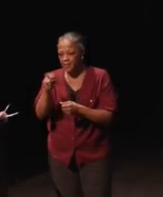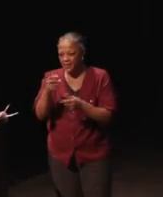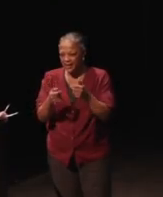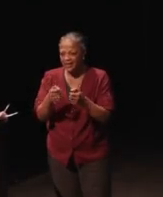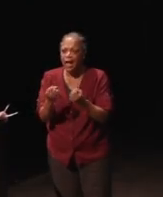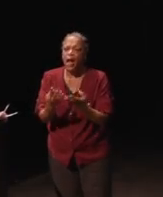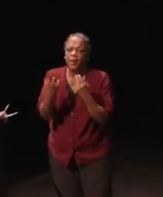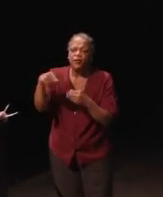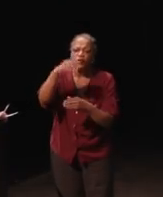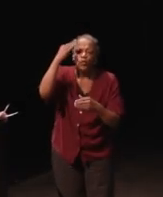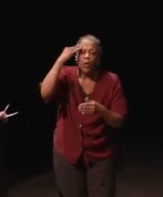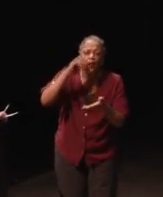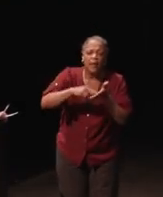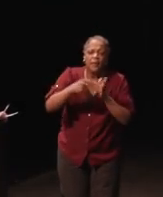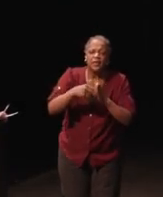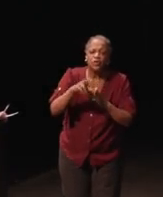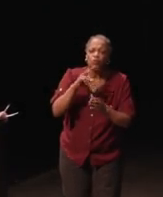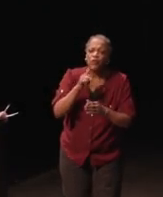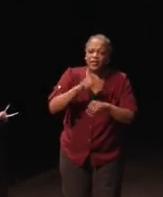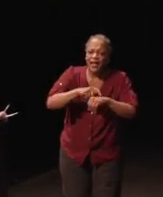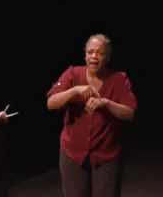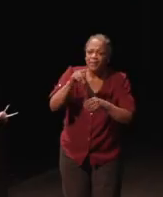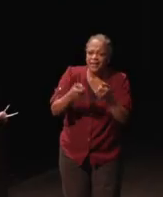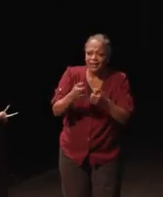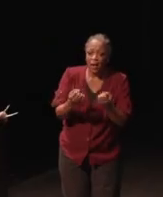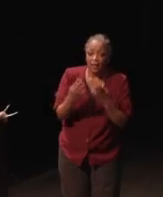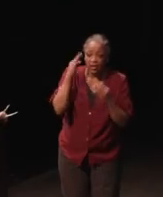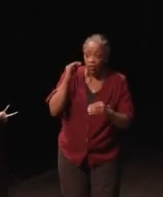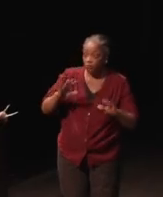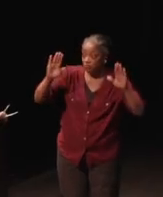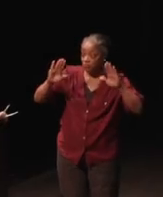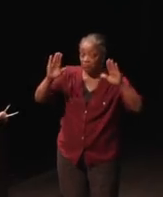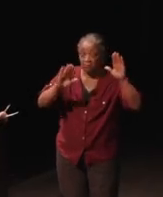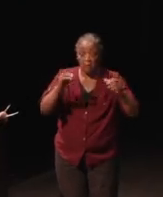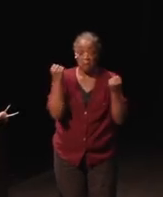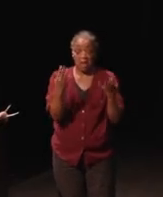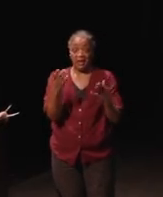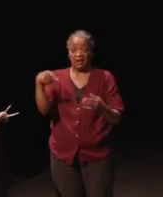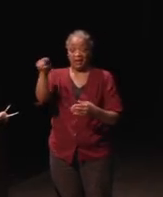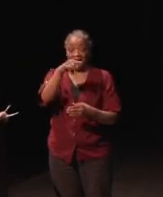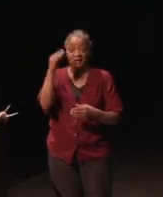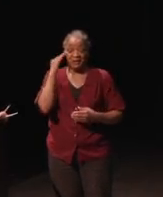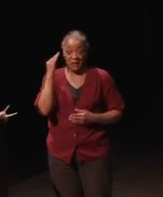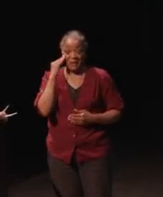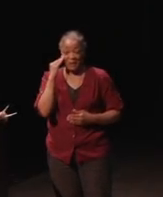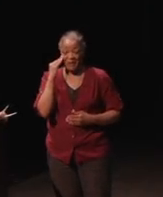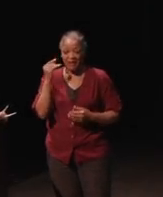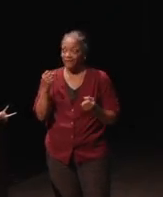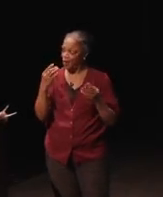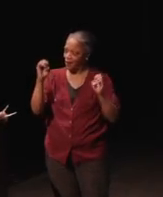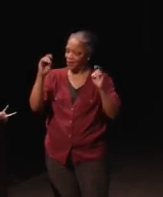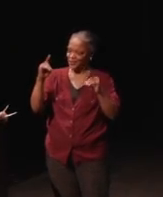here know what Real Time Text is? A lot of you, very educated audience. So, basically, it's just communicating,